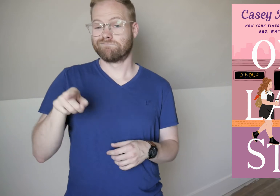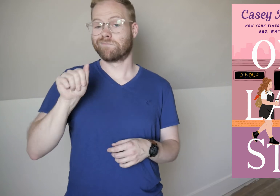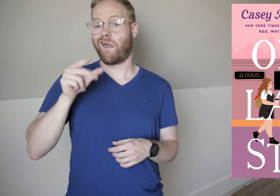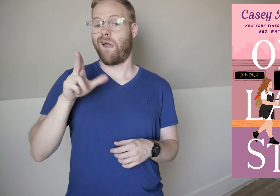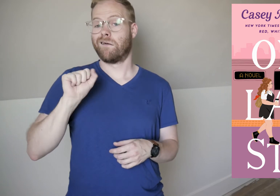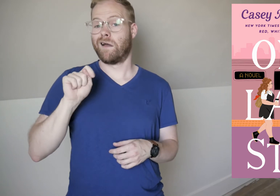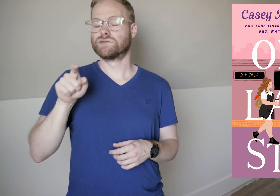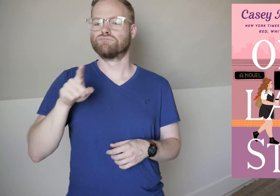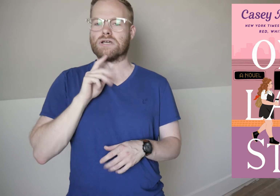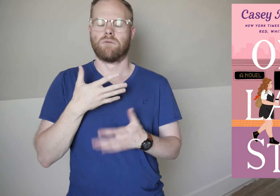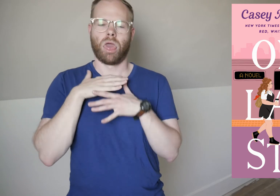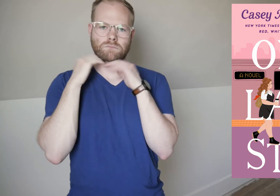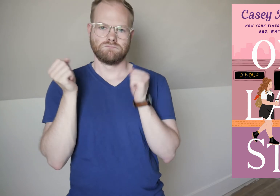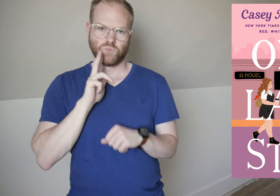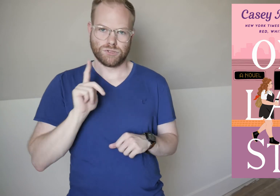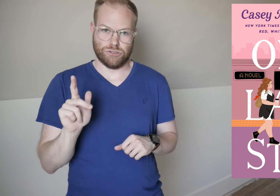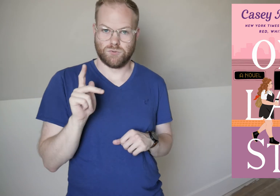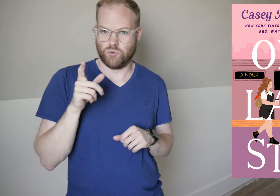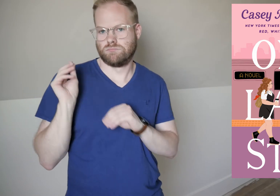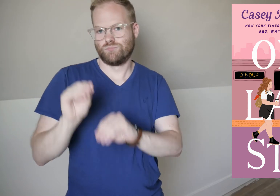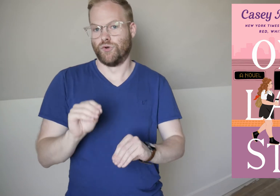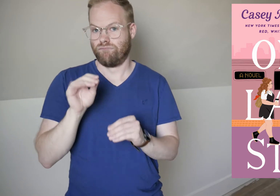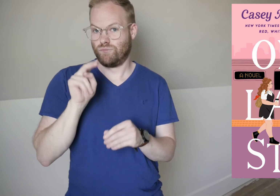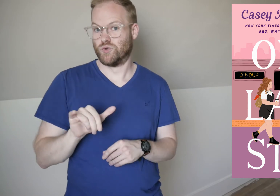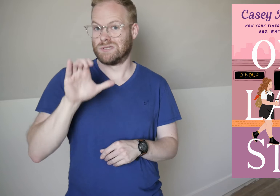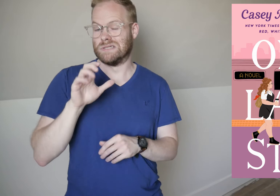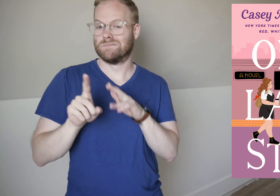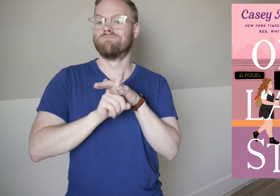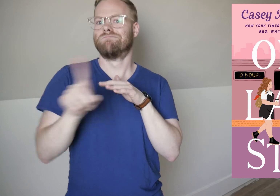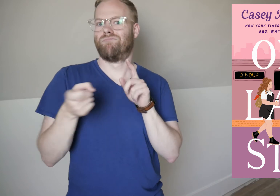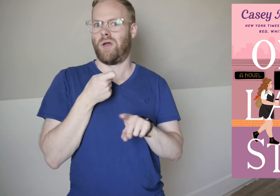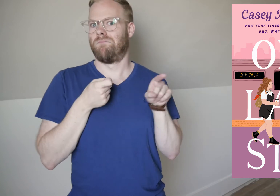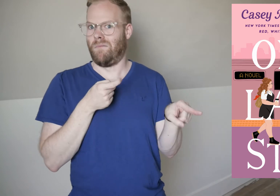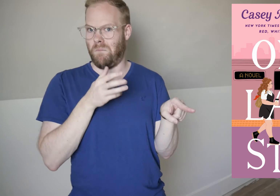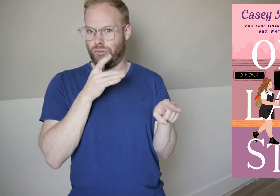August is a cynical twenty-three-year-old that moved to New York City to get away from her mother’s